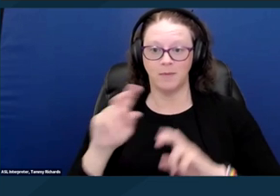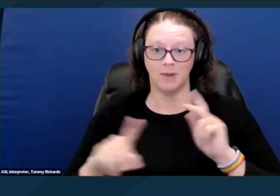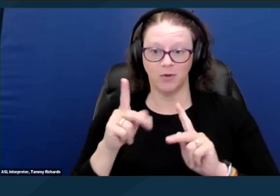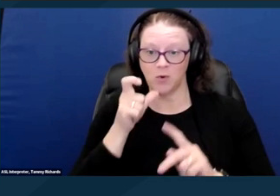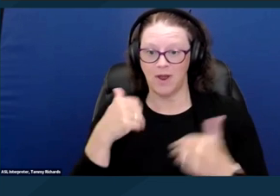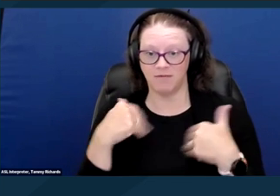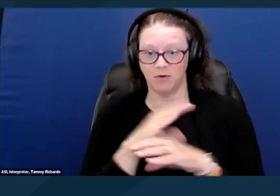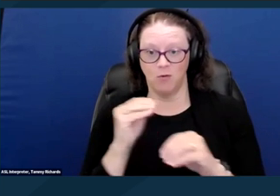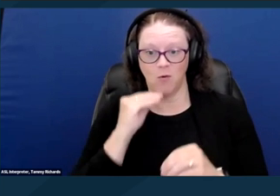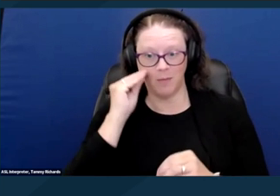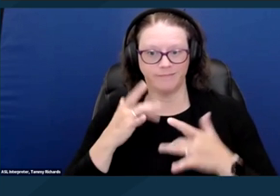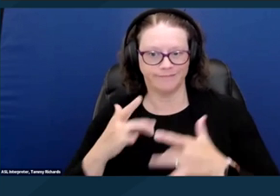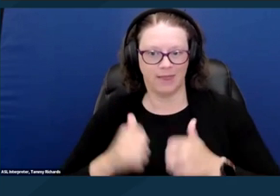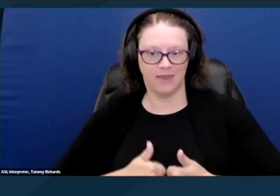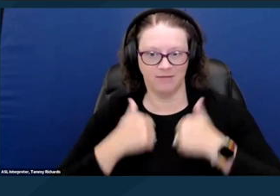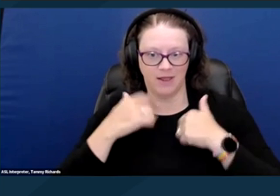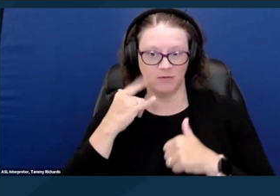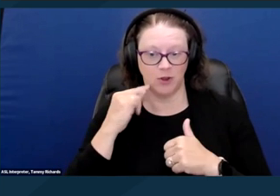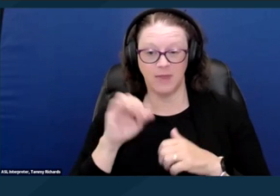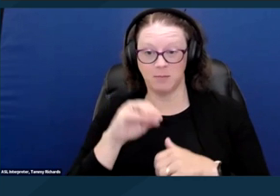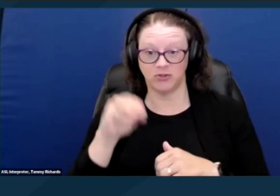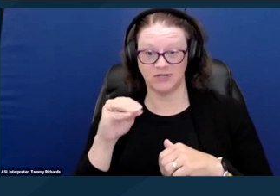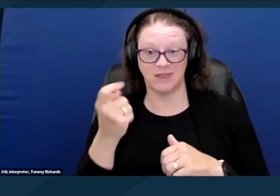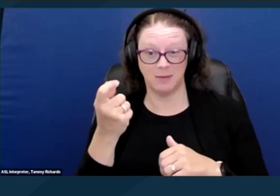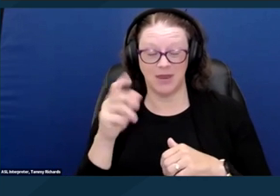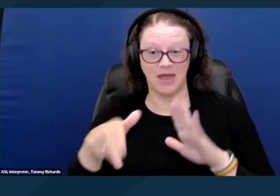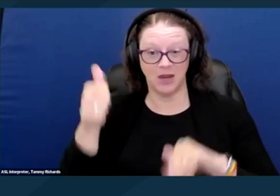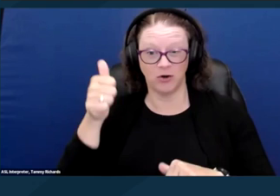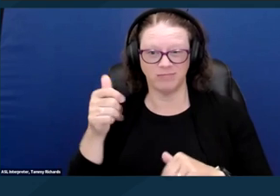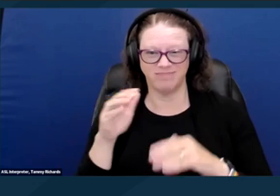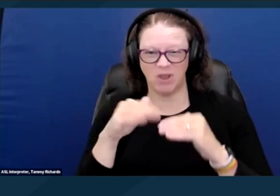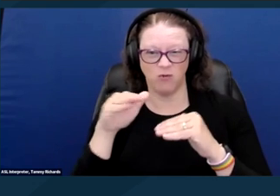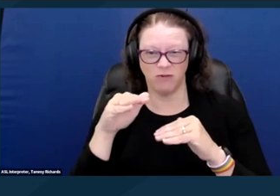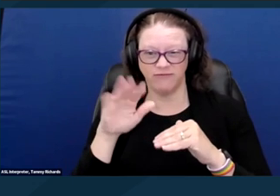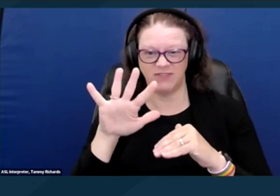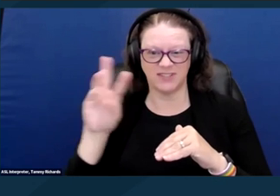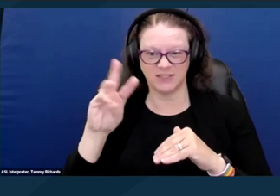the percentage is even higher, a little over 56%. And this is as reported